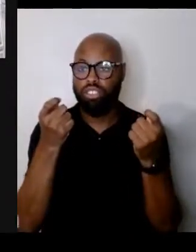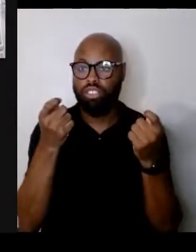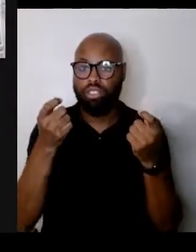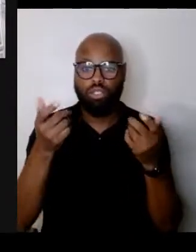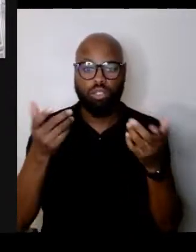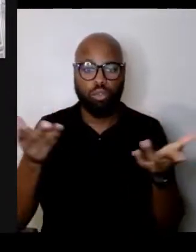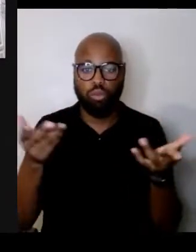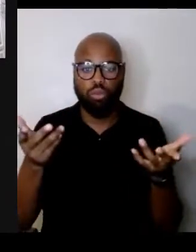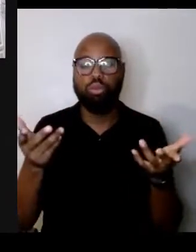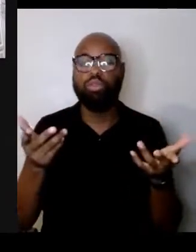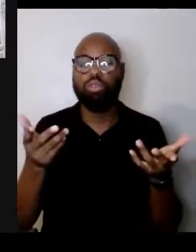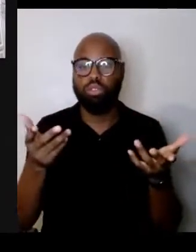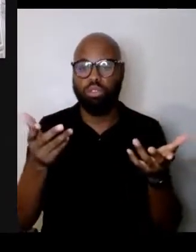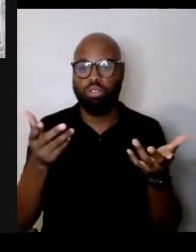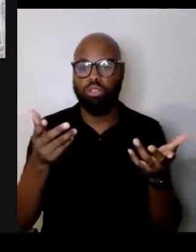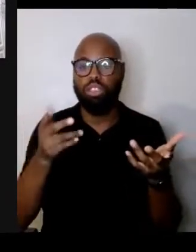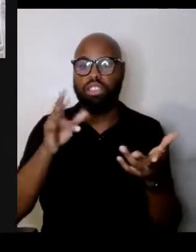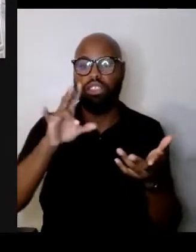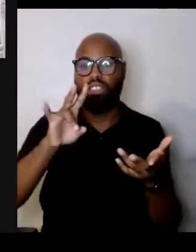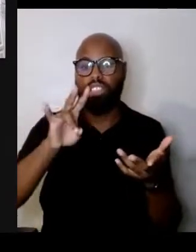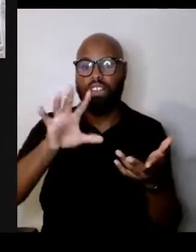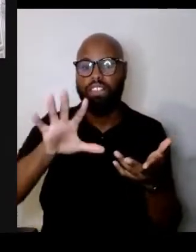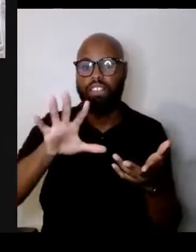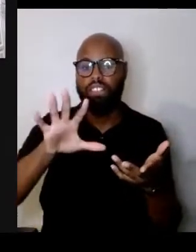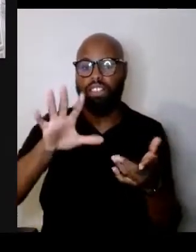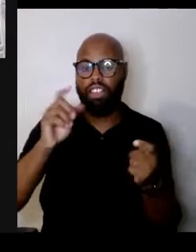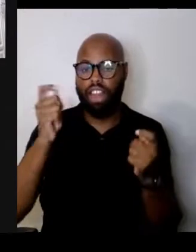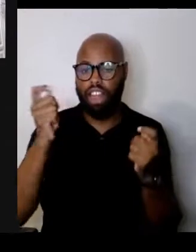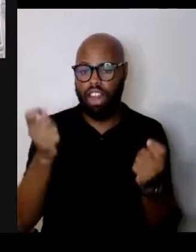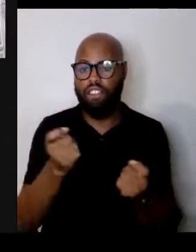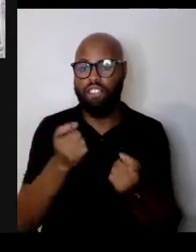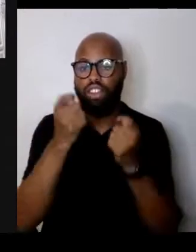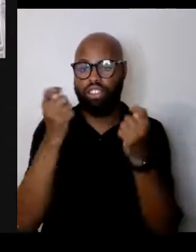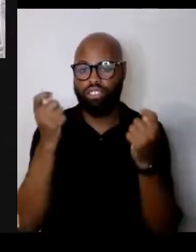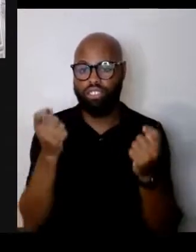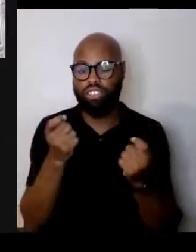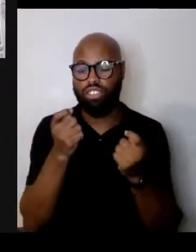75th anniversary of the liberation